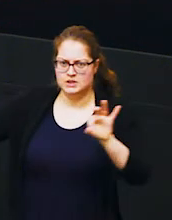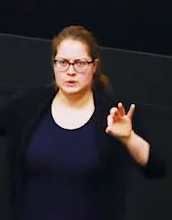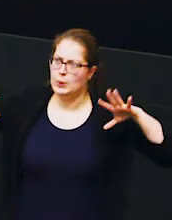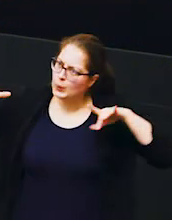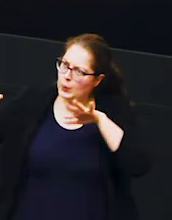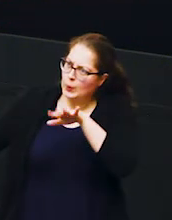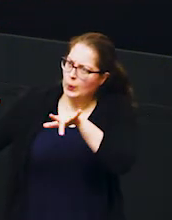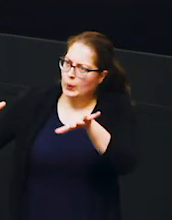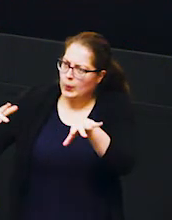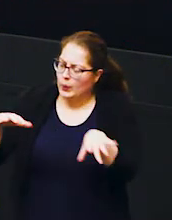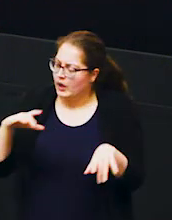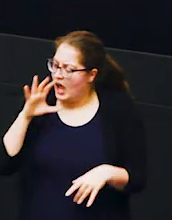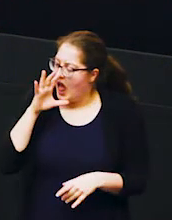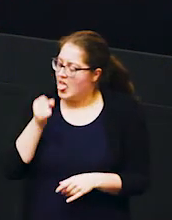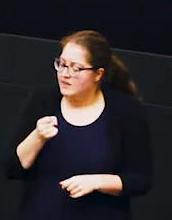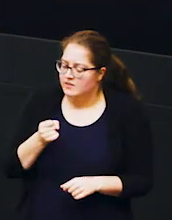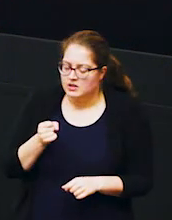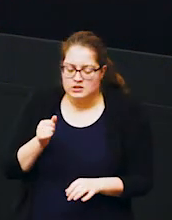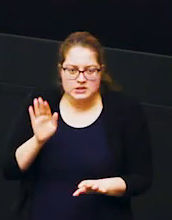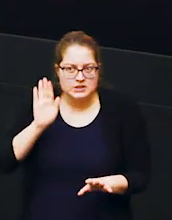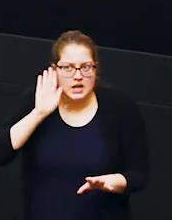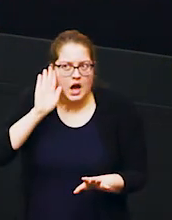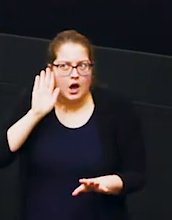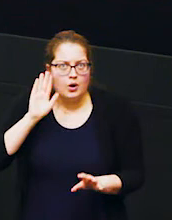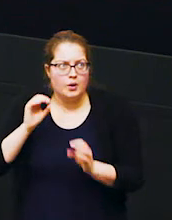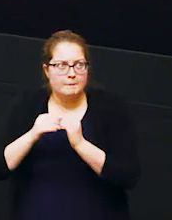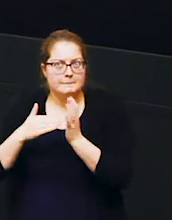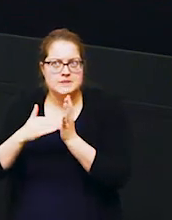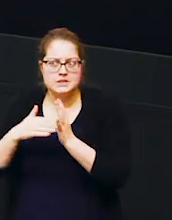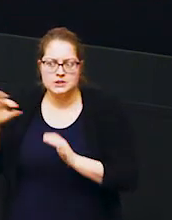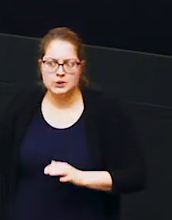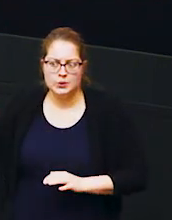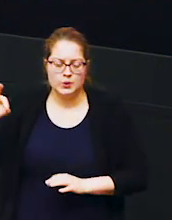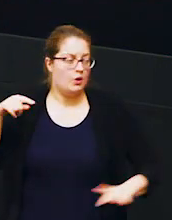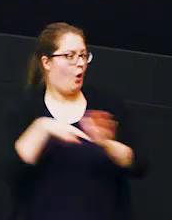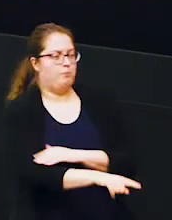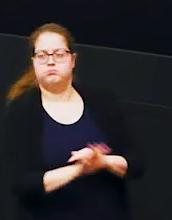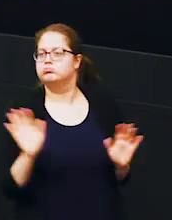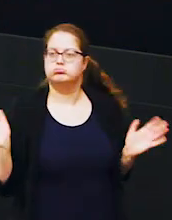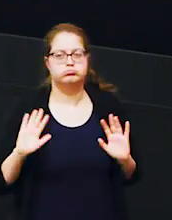and the elephants just even just the sound of bees and the elephant is out of here they're gone okay